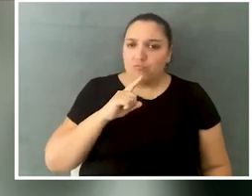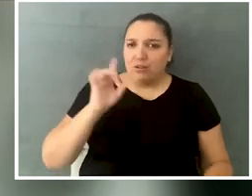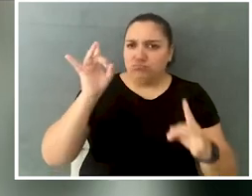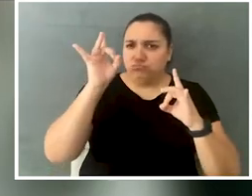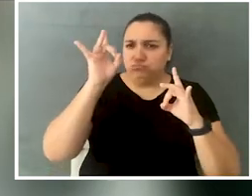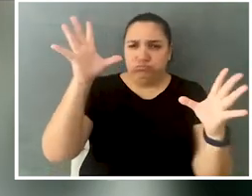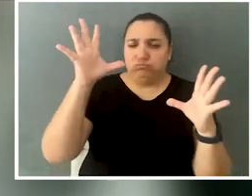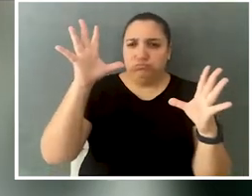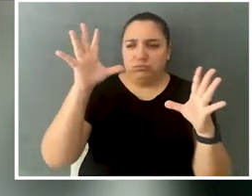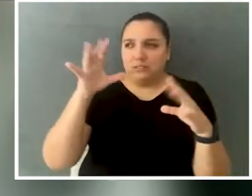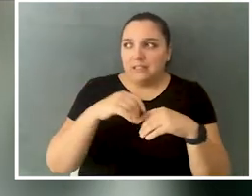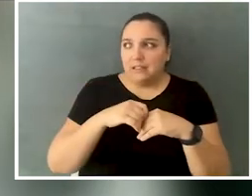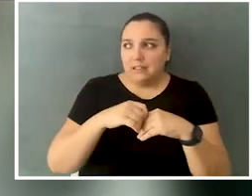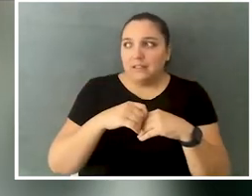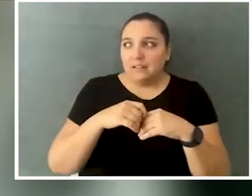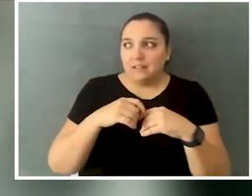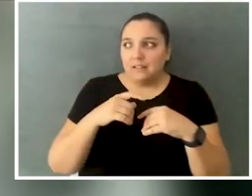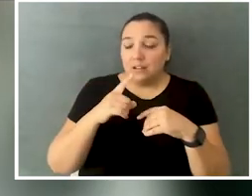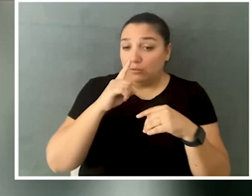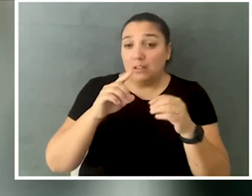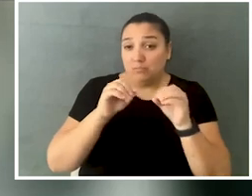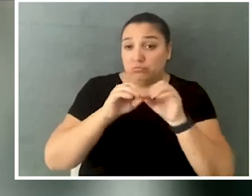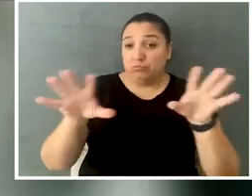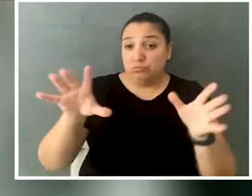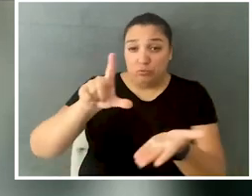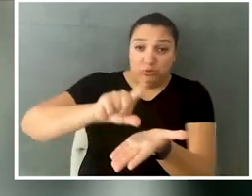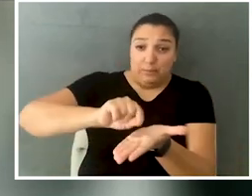that it ended up in the local newspaper,